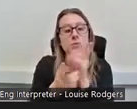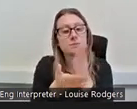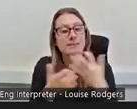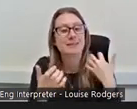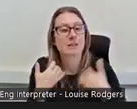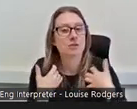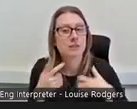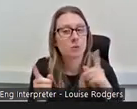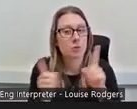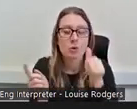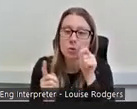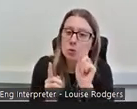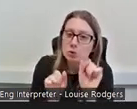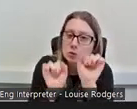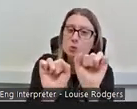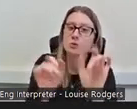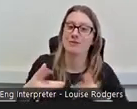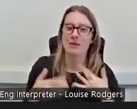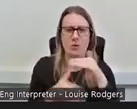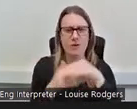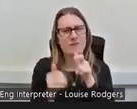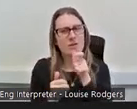you feel about heritage and what heritage means to you, so maybe that's something that you can